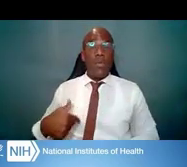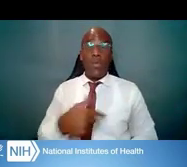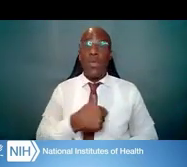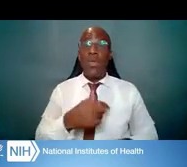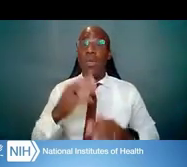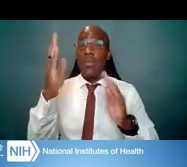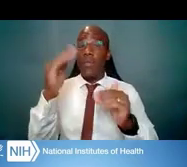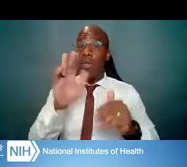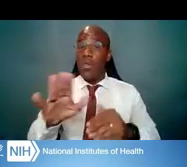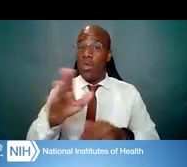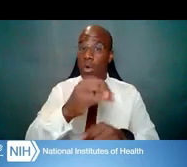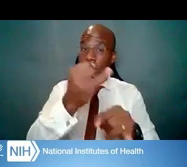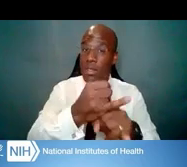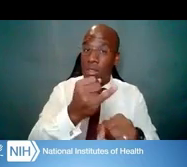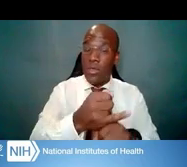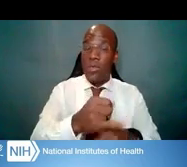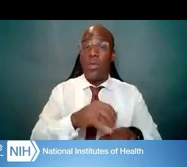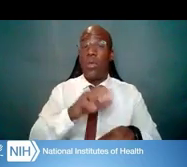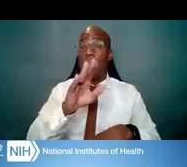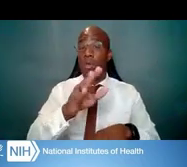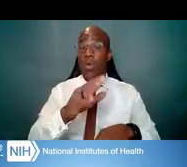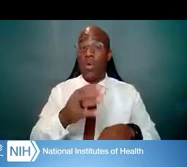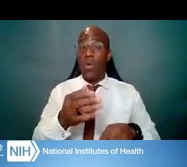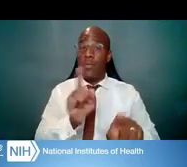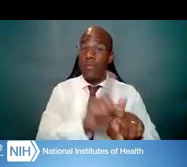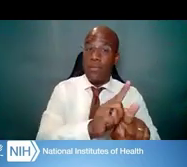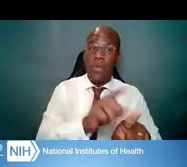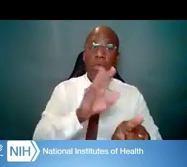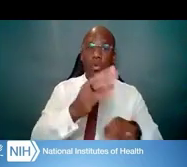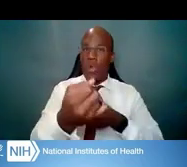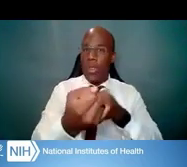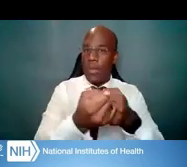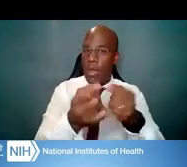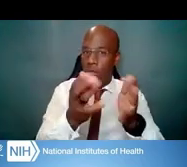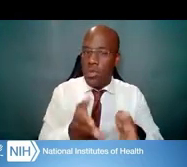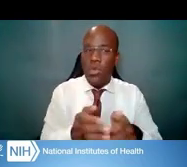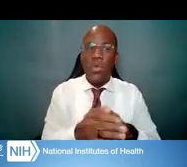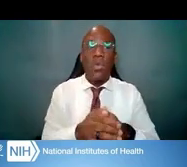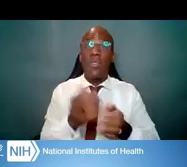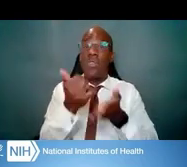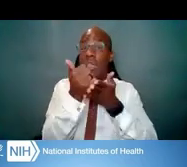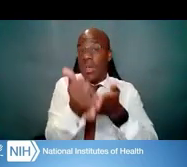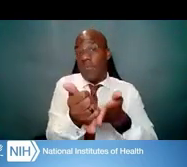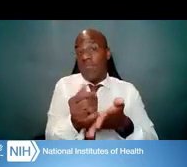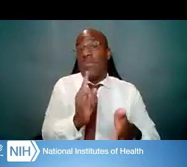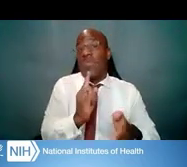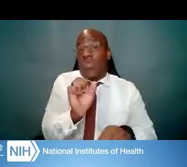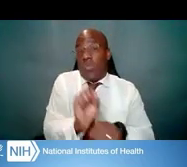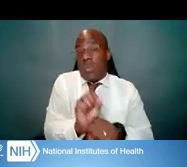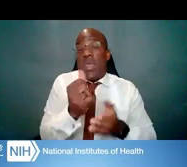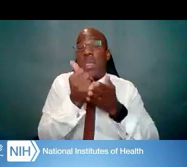and your mentors or your sponsors, actually, to help with the cost of conducting your research.